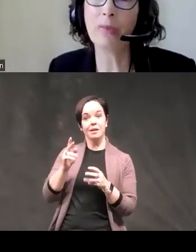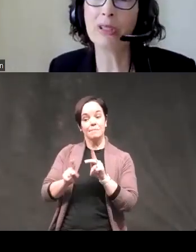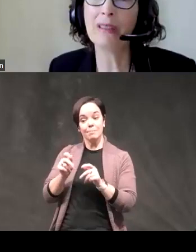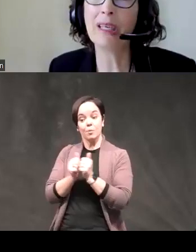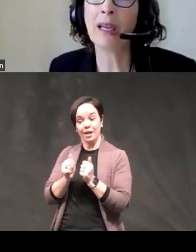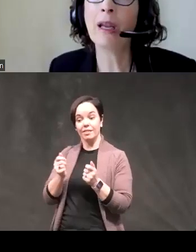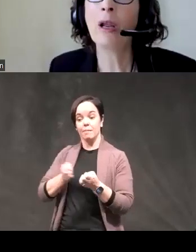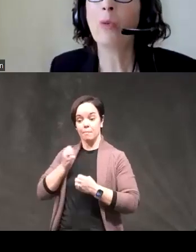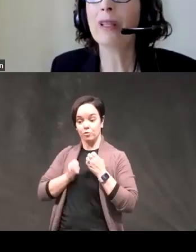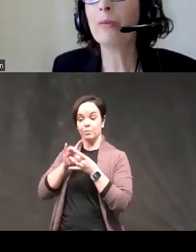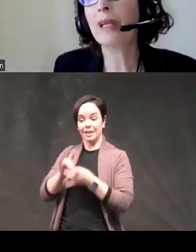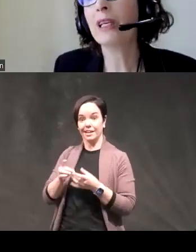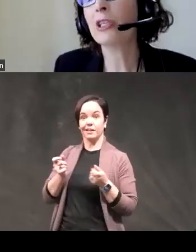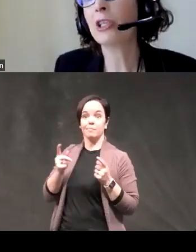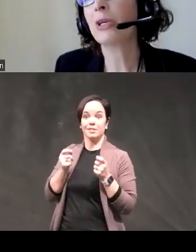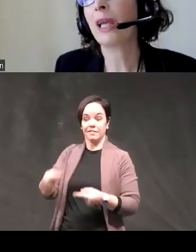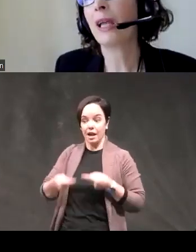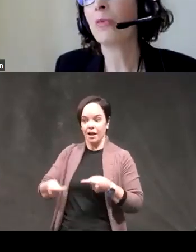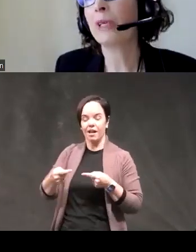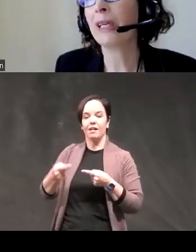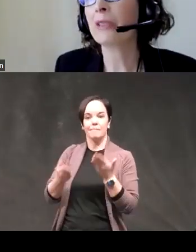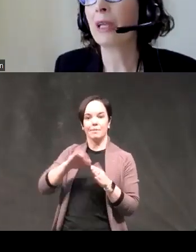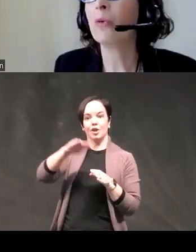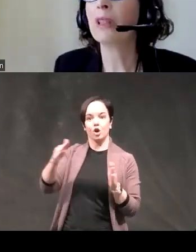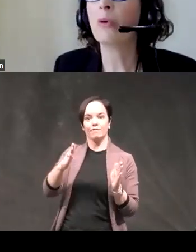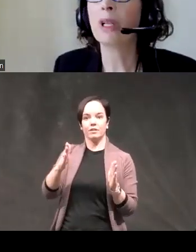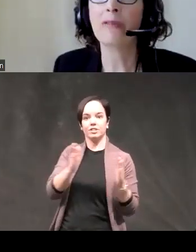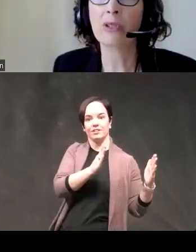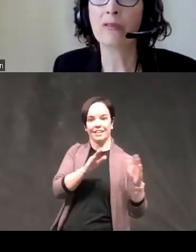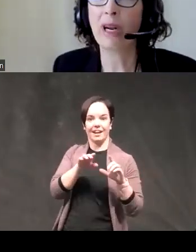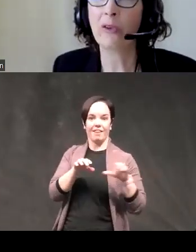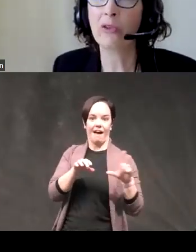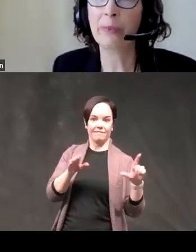impulsivity where they're beginning to show Decay more easily with lower levels of arousal